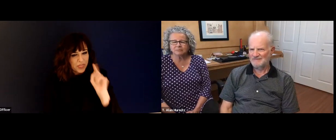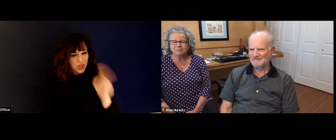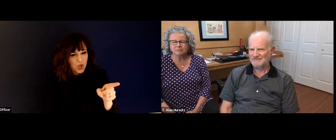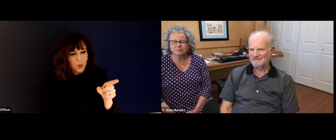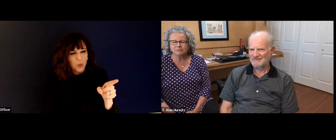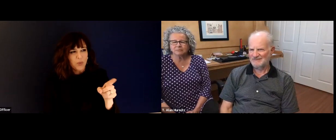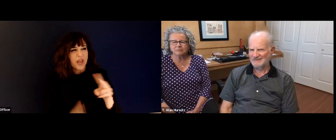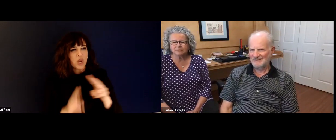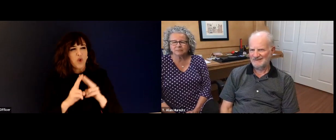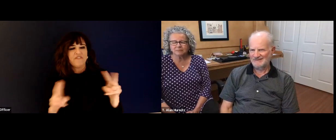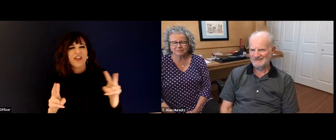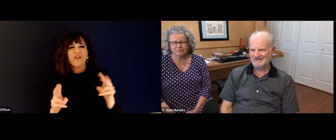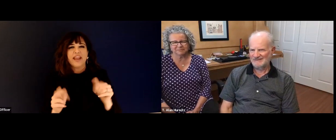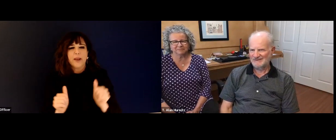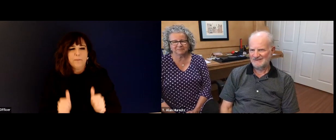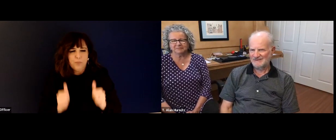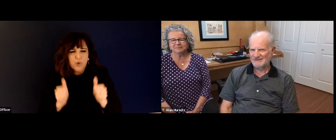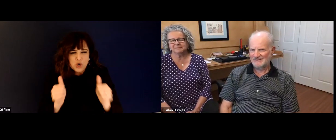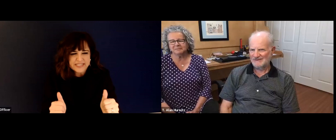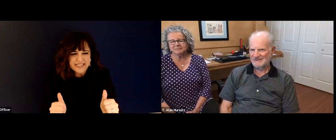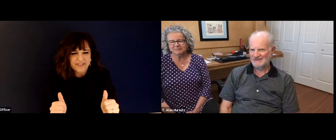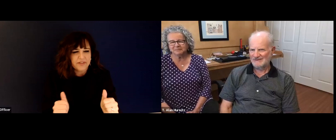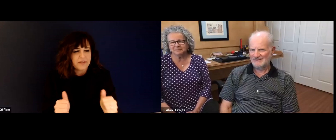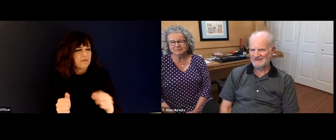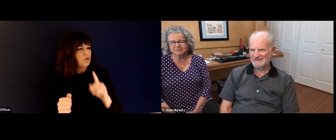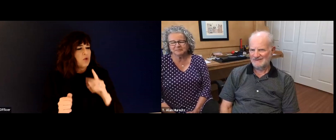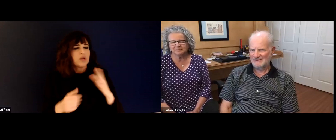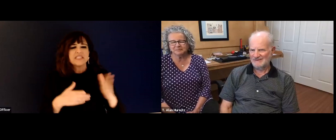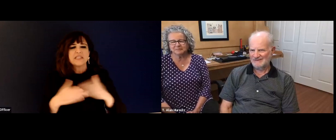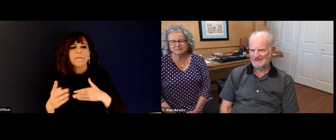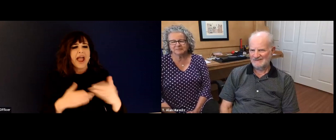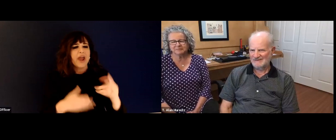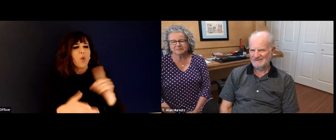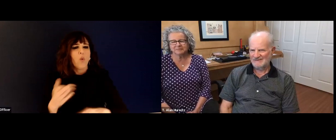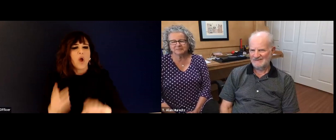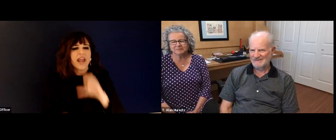I agree. I can. Yeah, I hope that it does happen. Vicki, I